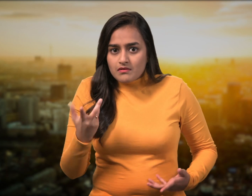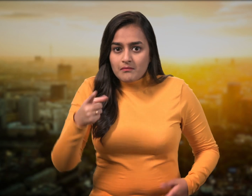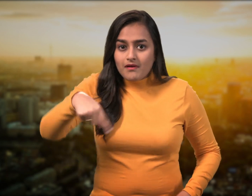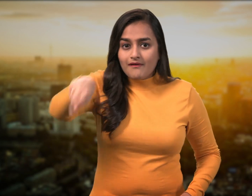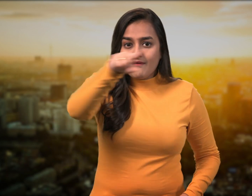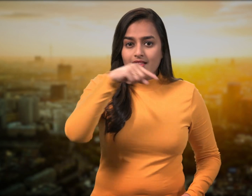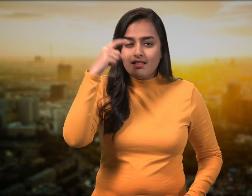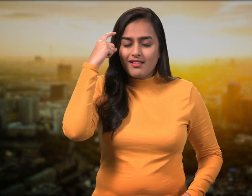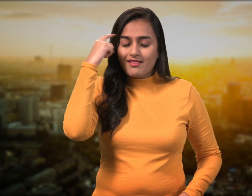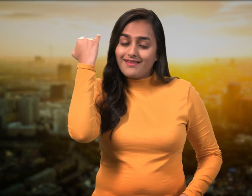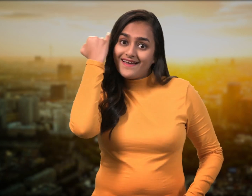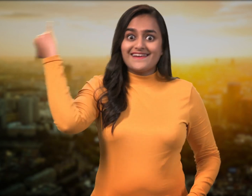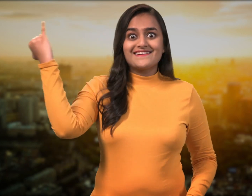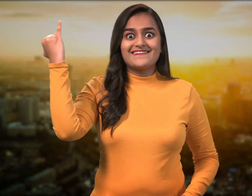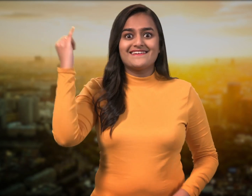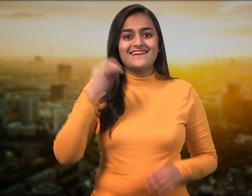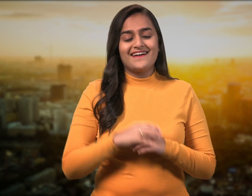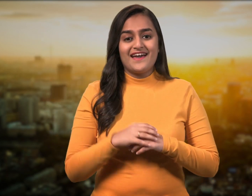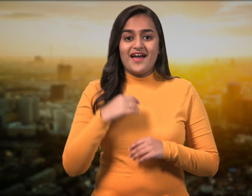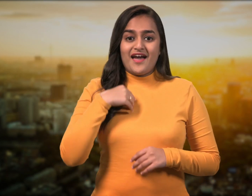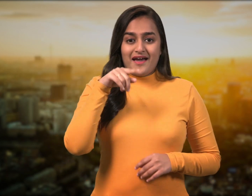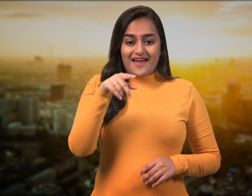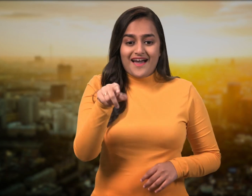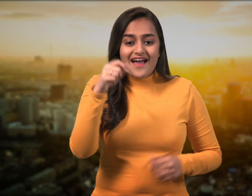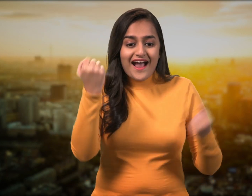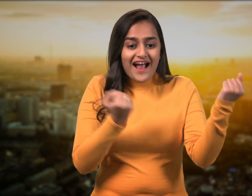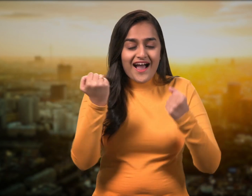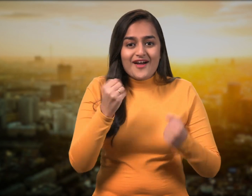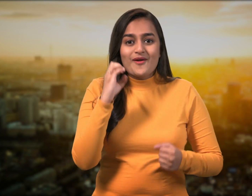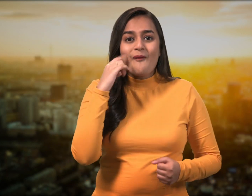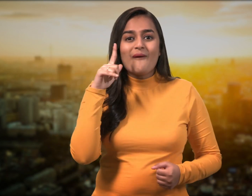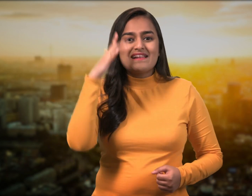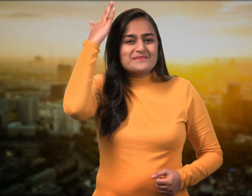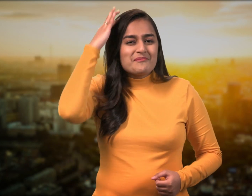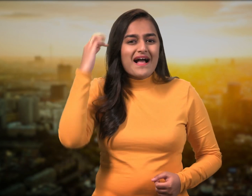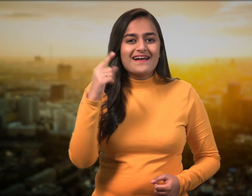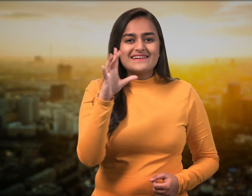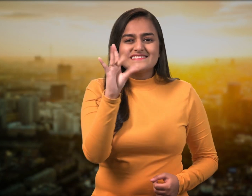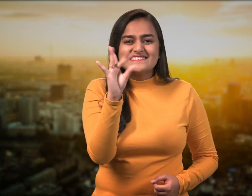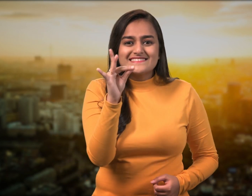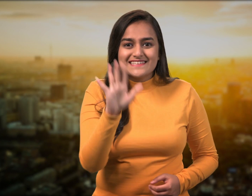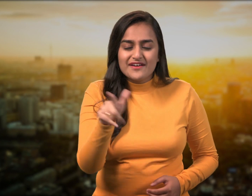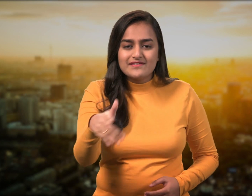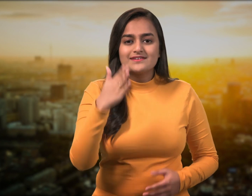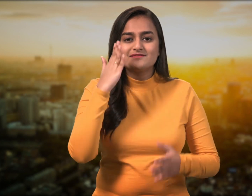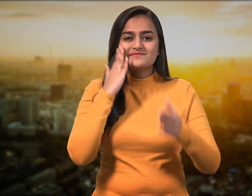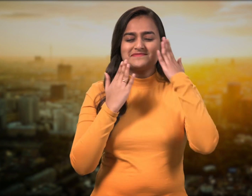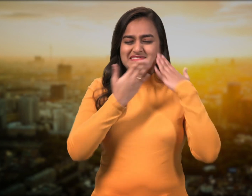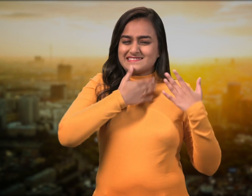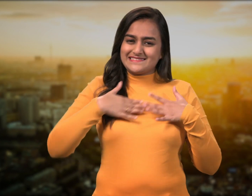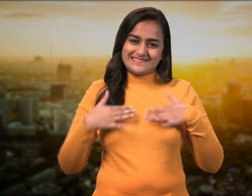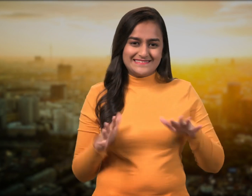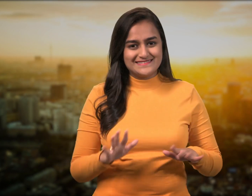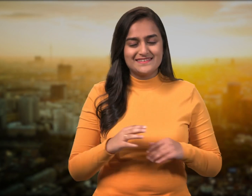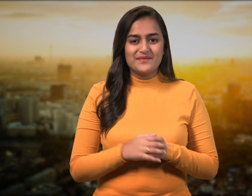They all came up with a plan! They made themselves look dirty with grease and dirt.